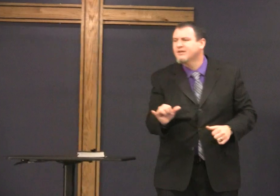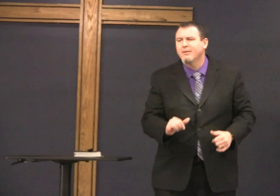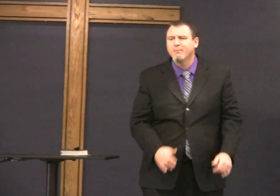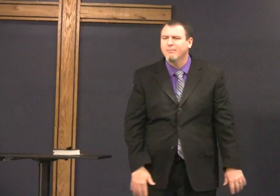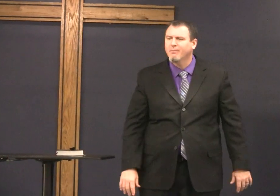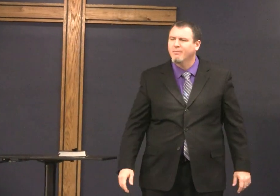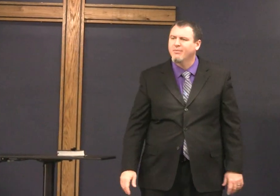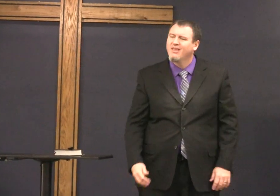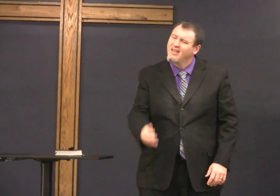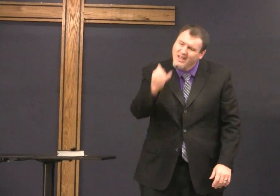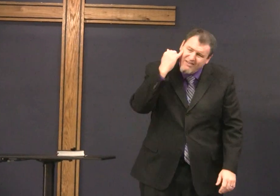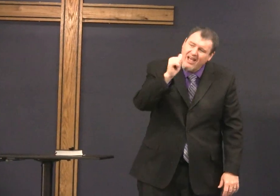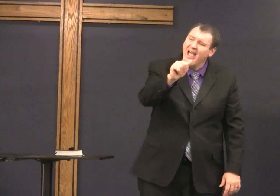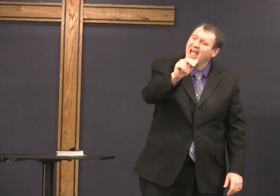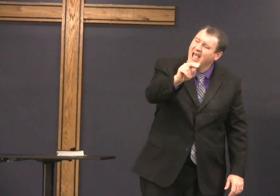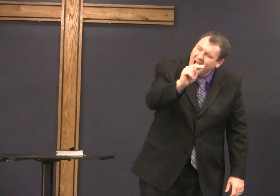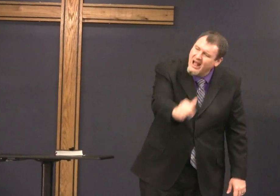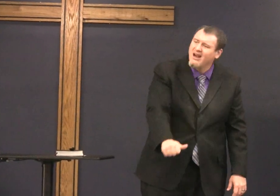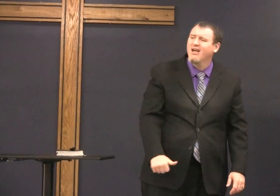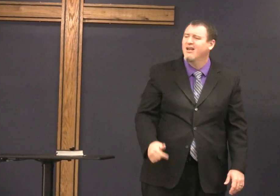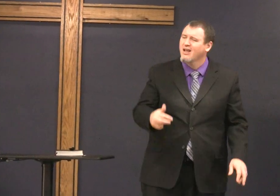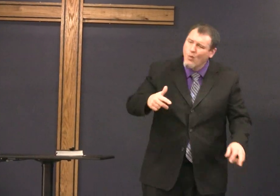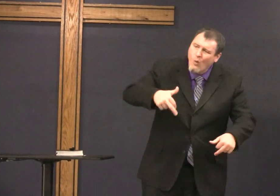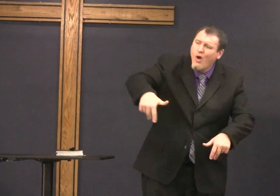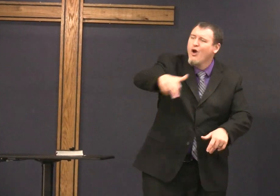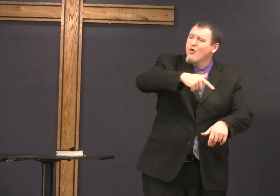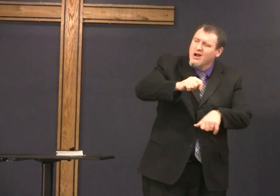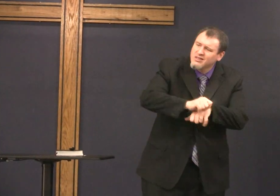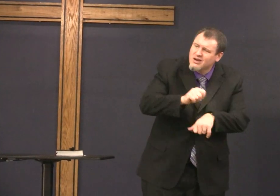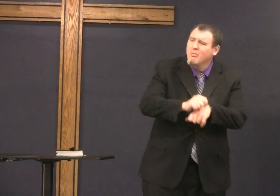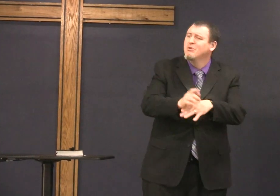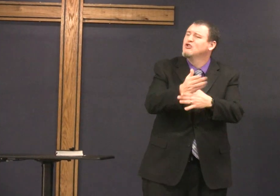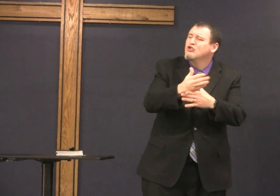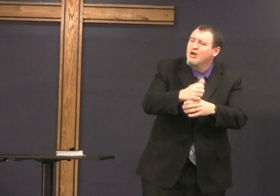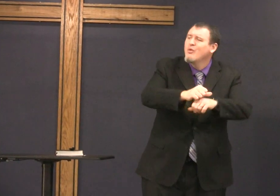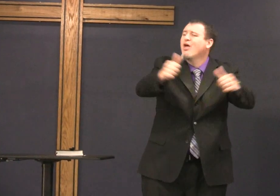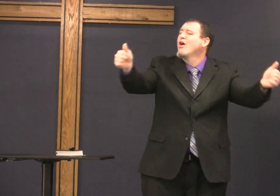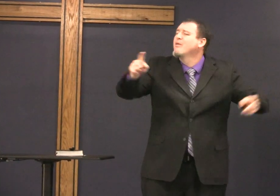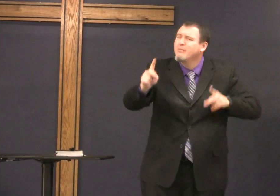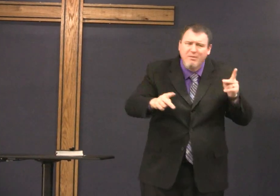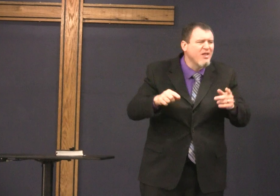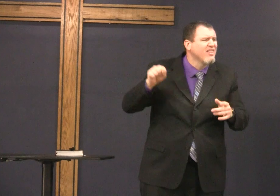come on we can do the same thing if even Anna can walk around to the temple sharing